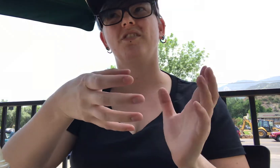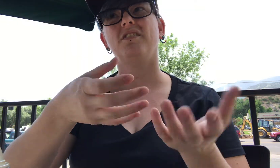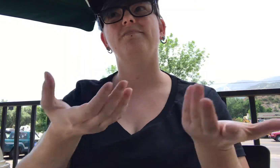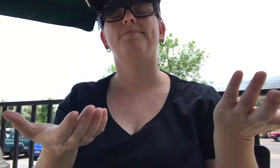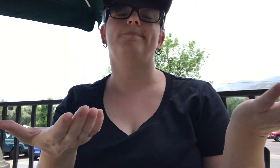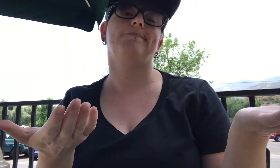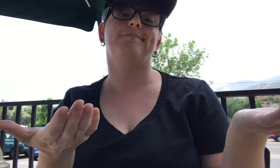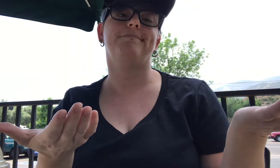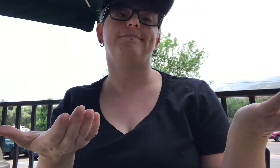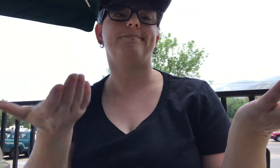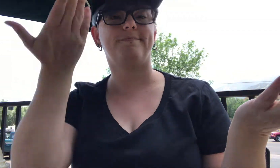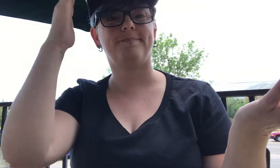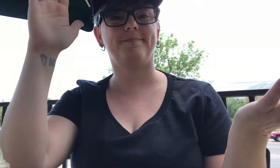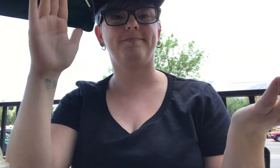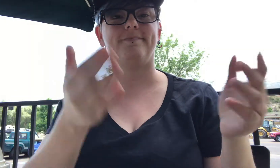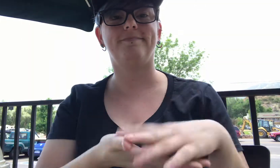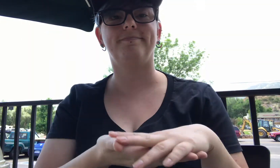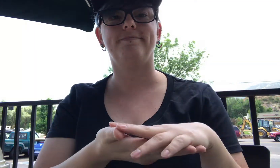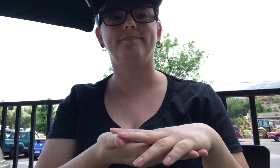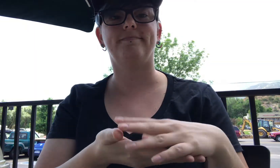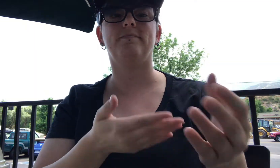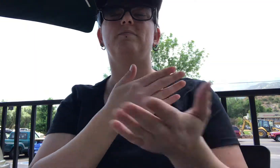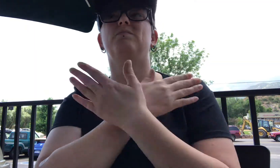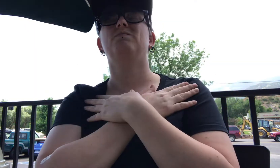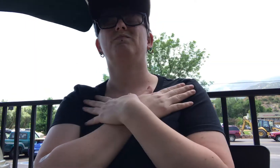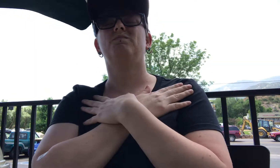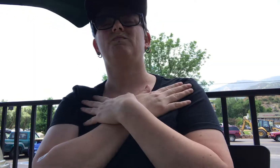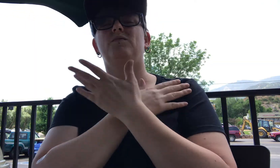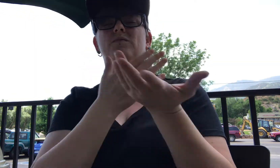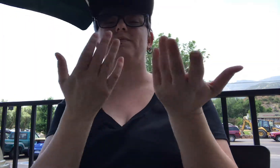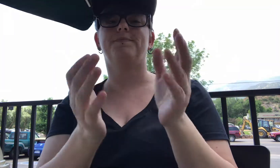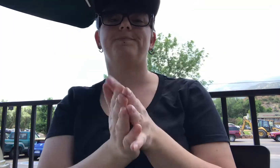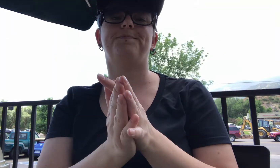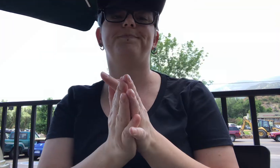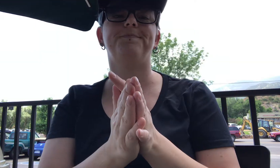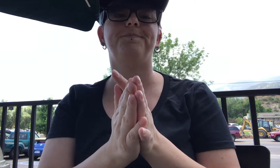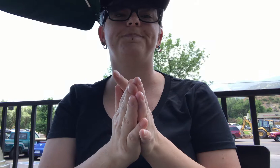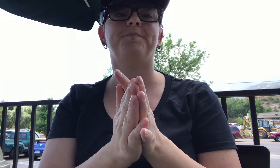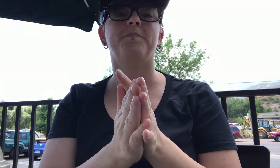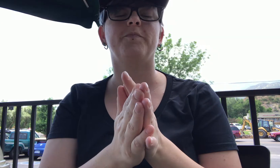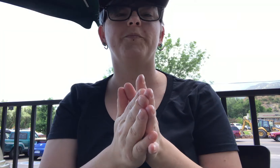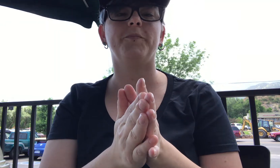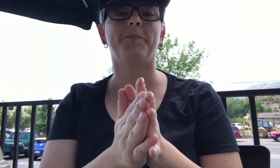Laundry. I don't know. Relax.